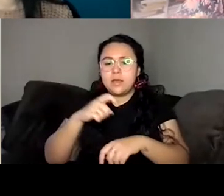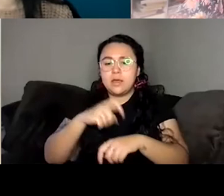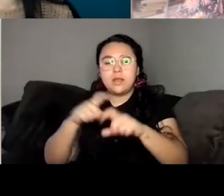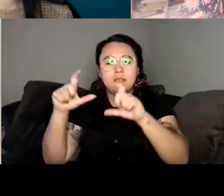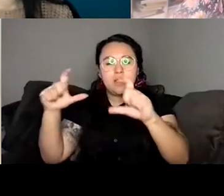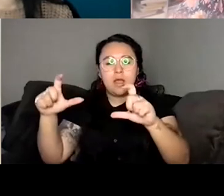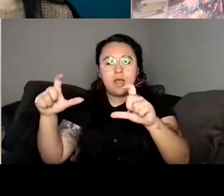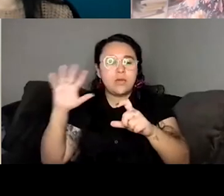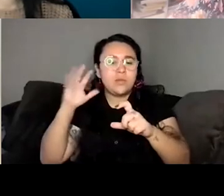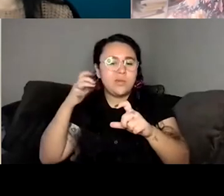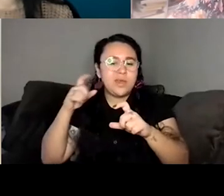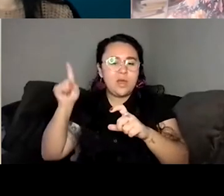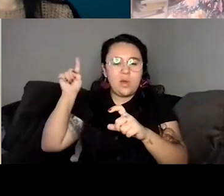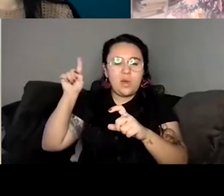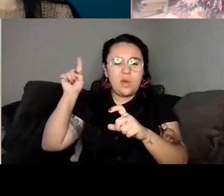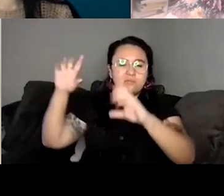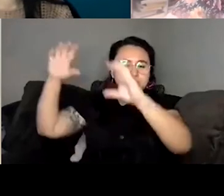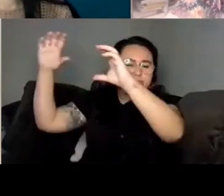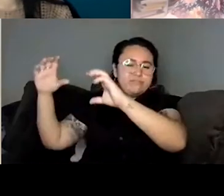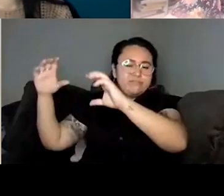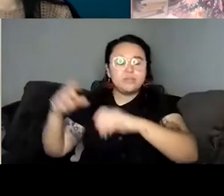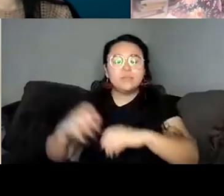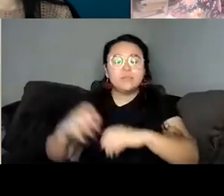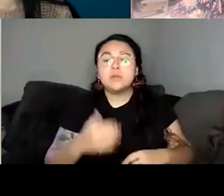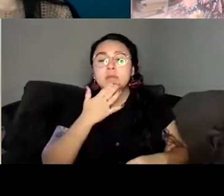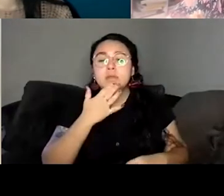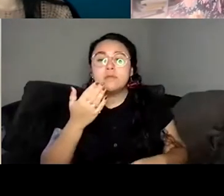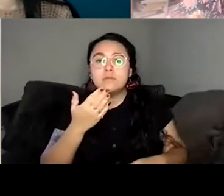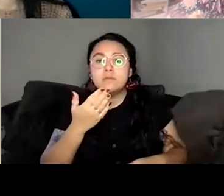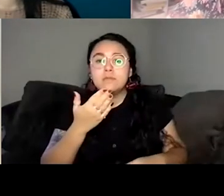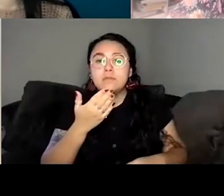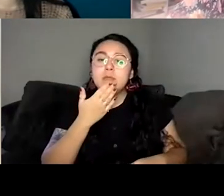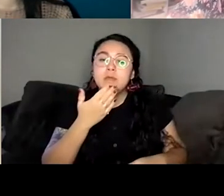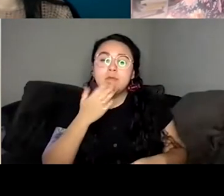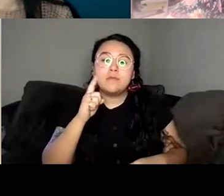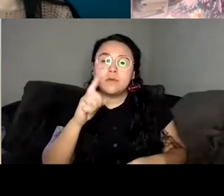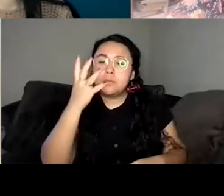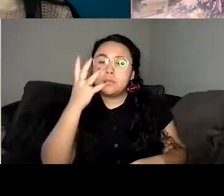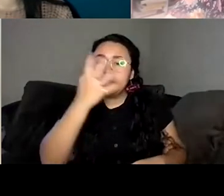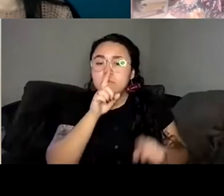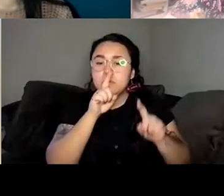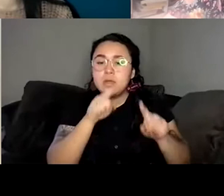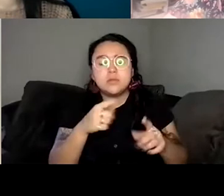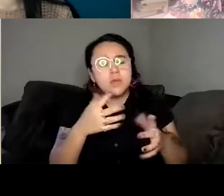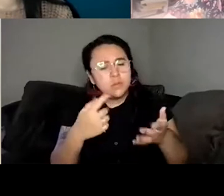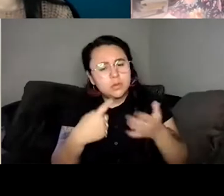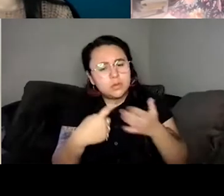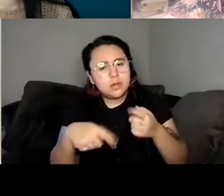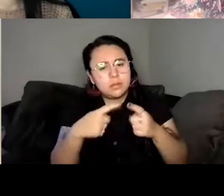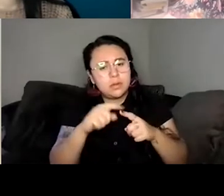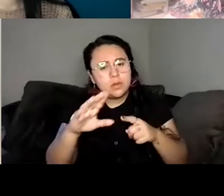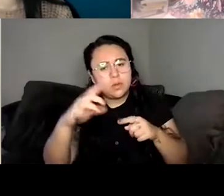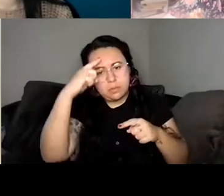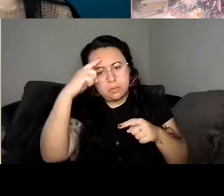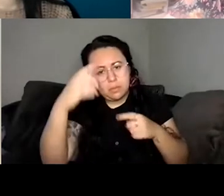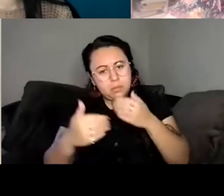answer. I want to I also want to talk a little bit about process. I've been lucky enough